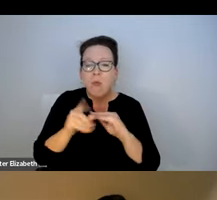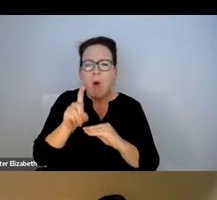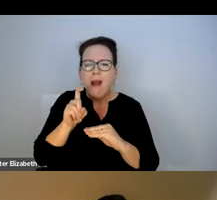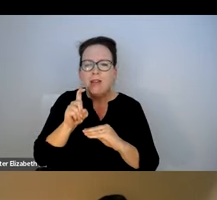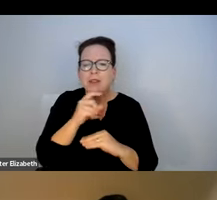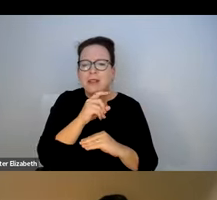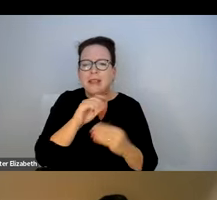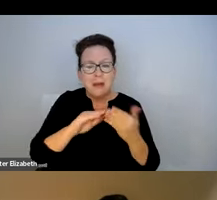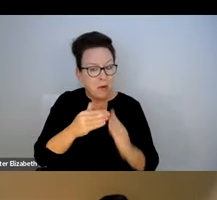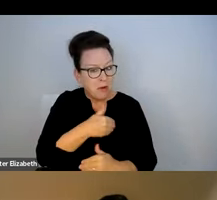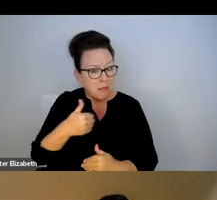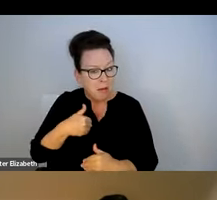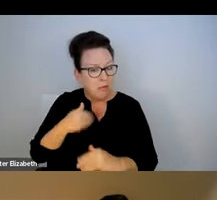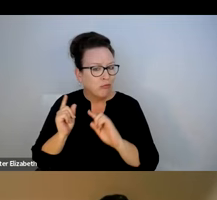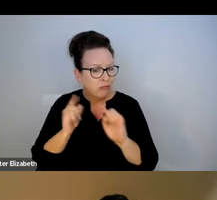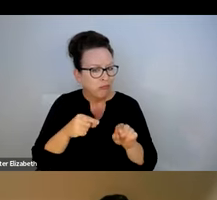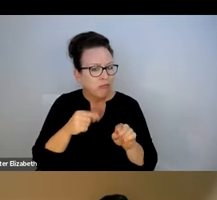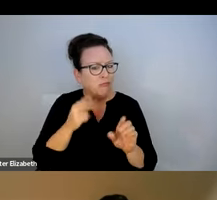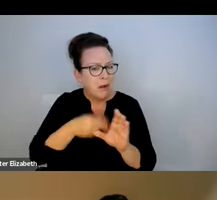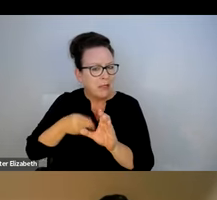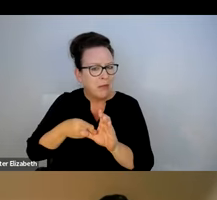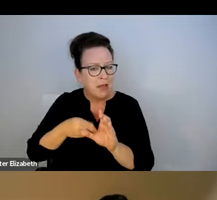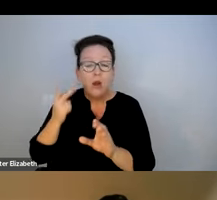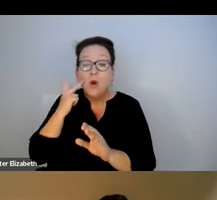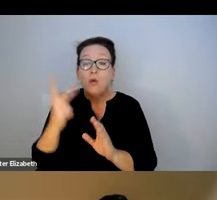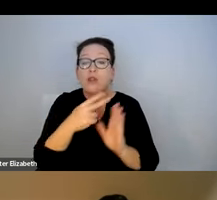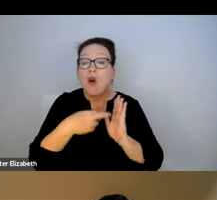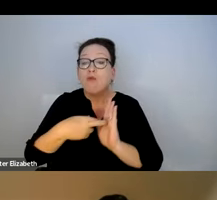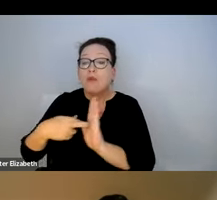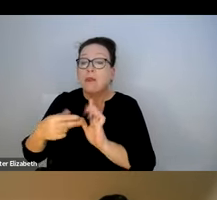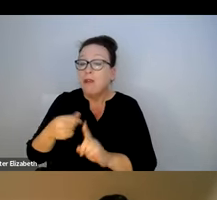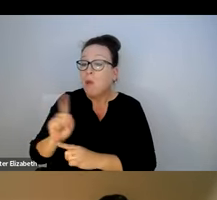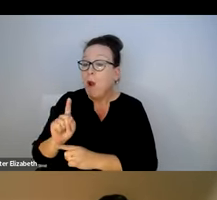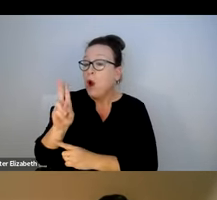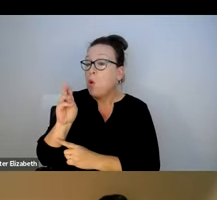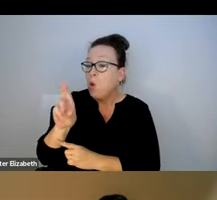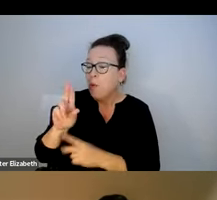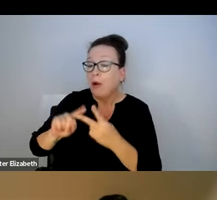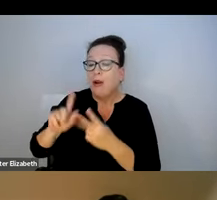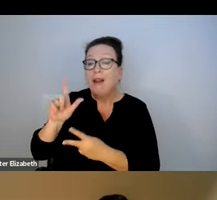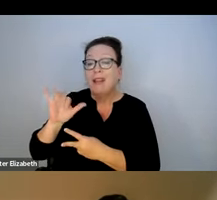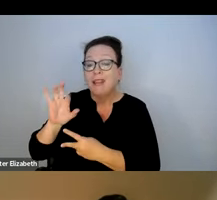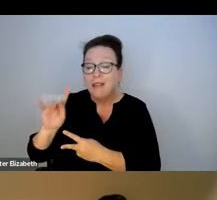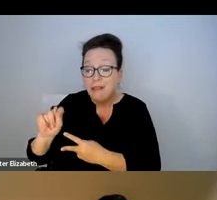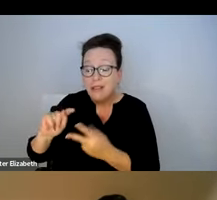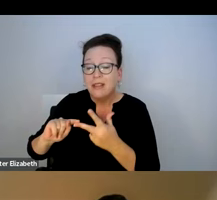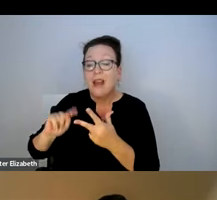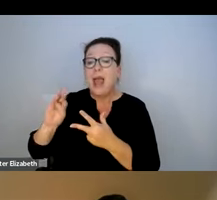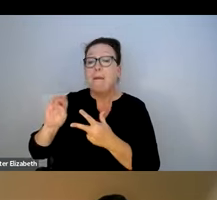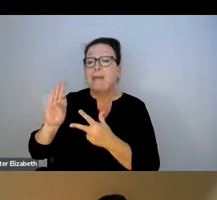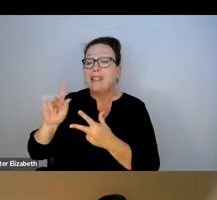USERS. ALMOST 100 COMMUNITY MEMBERS PARTICIPATED, THERE WERE REPRESENTATIVES FROM UBER, FROM